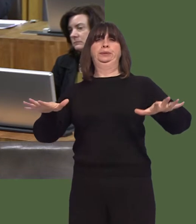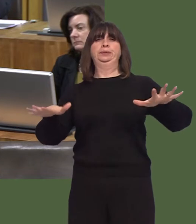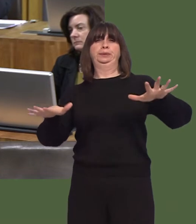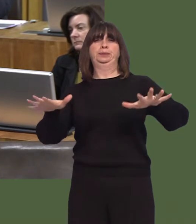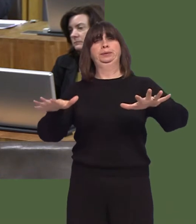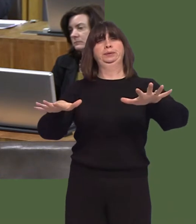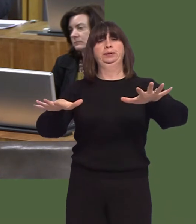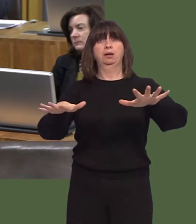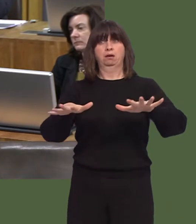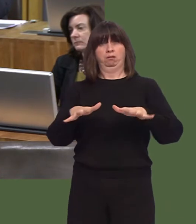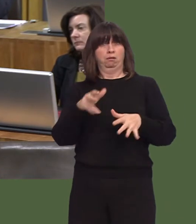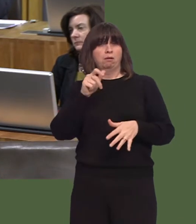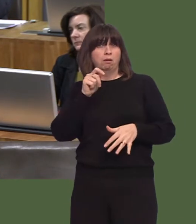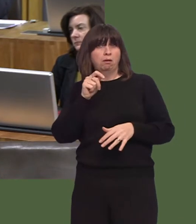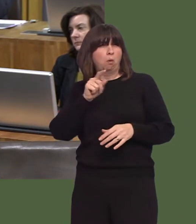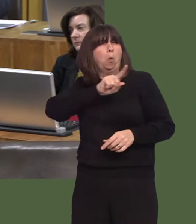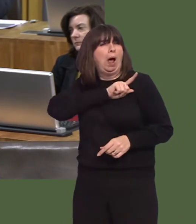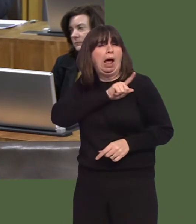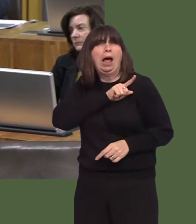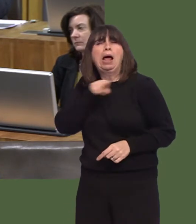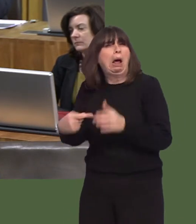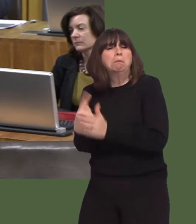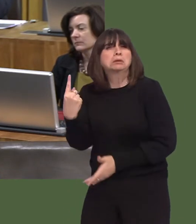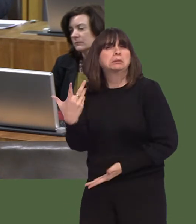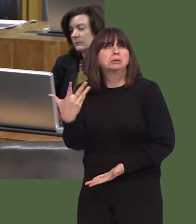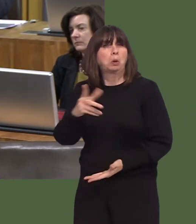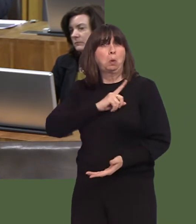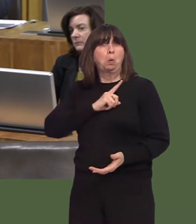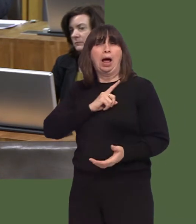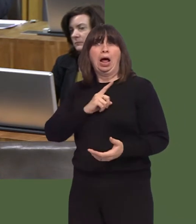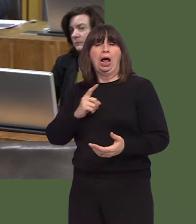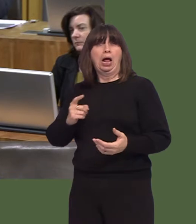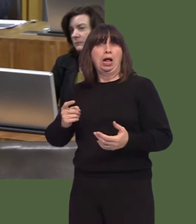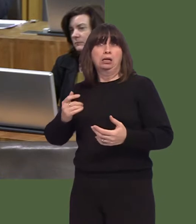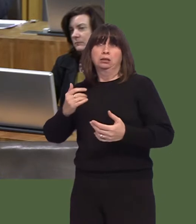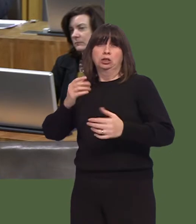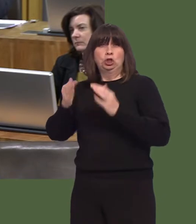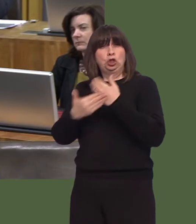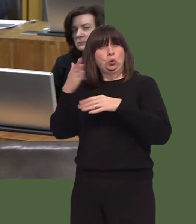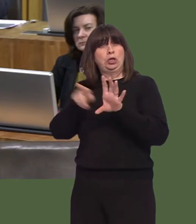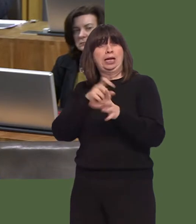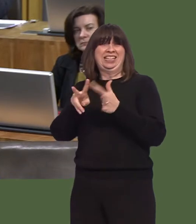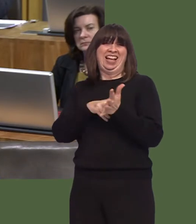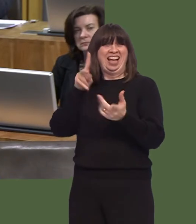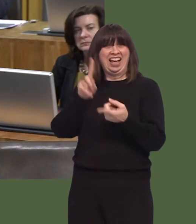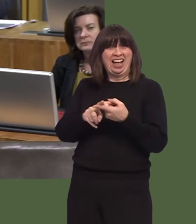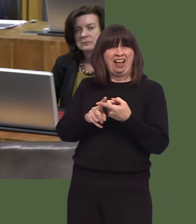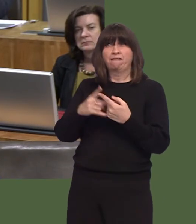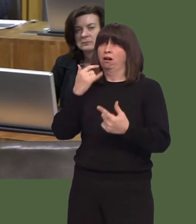But we will be looking at why there was such a spike on new year's eve, just to give one